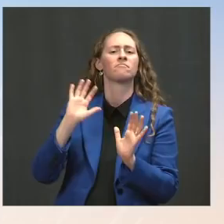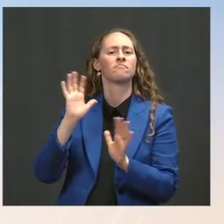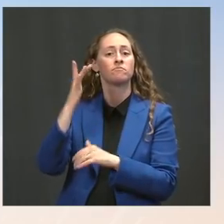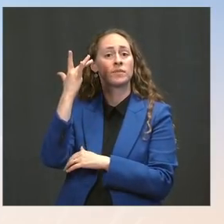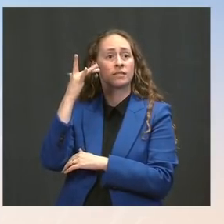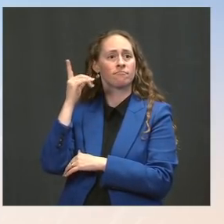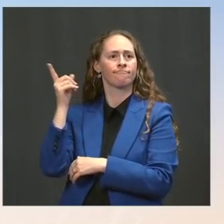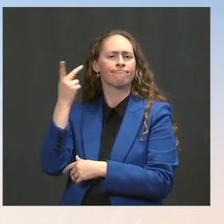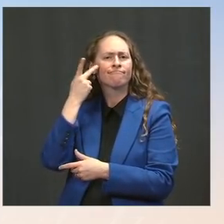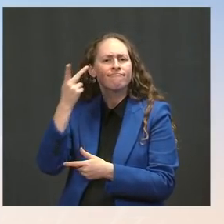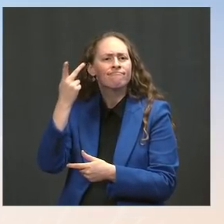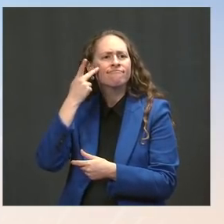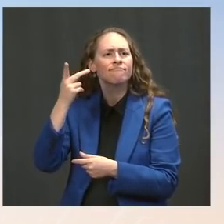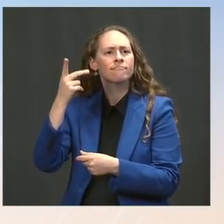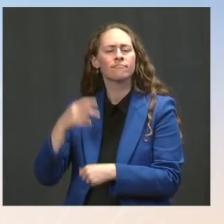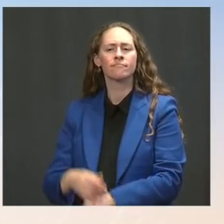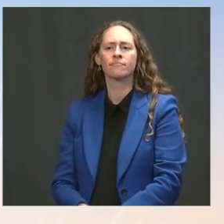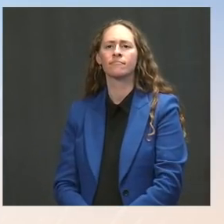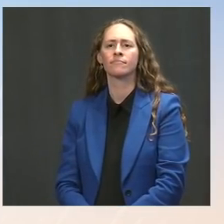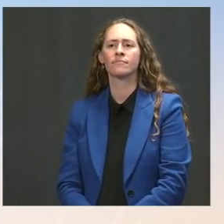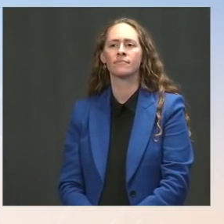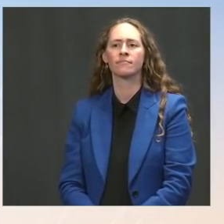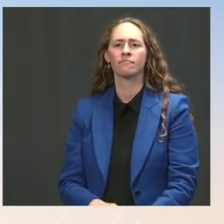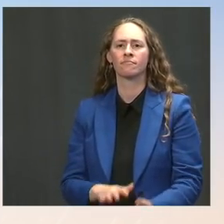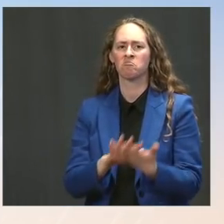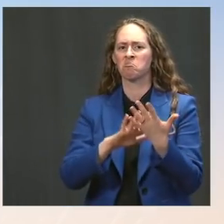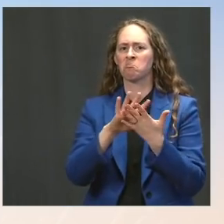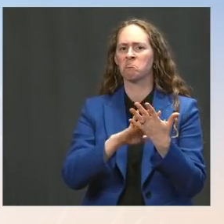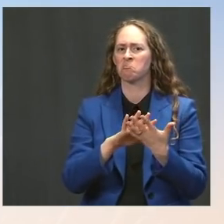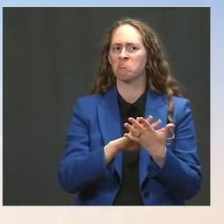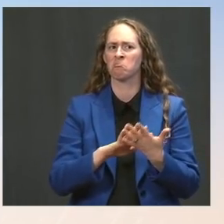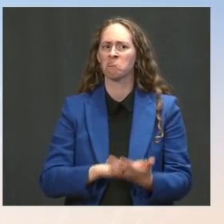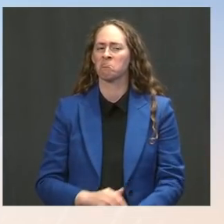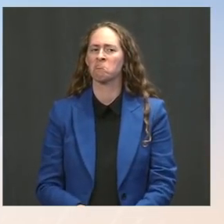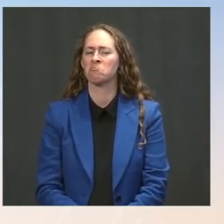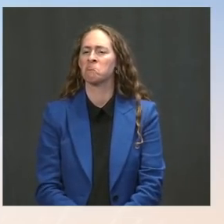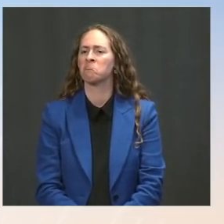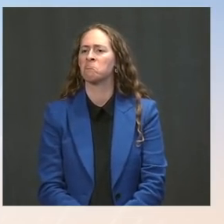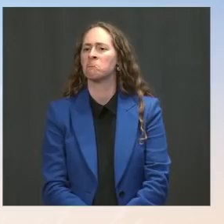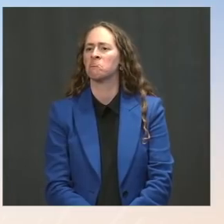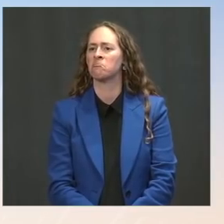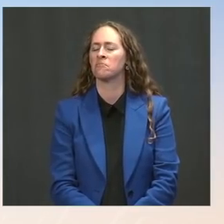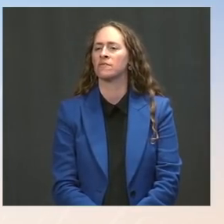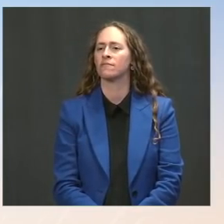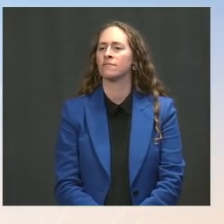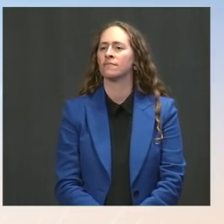that it actually is counterproductive? Ms. Psaki: Well, I think that's an important point in that we look --